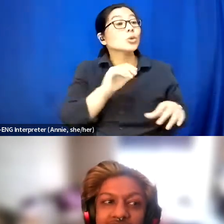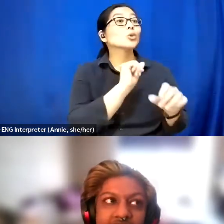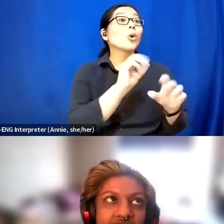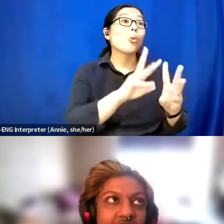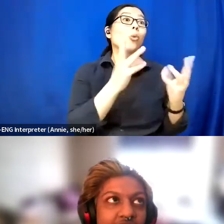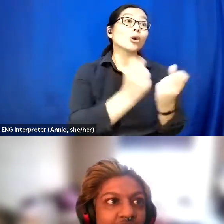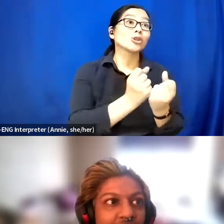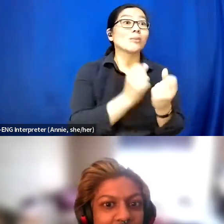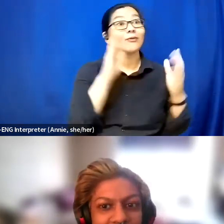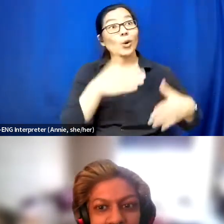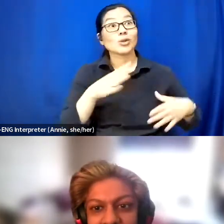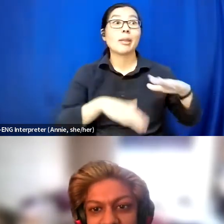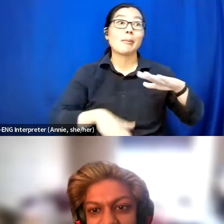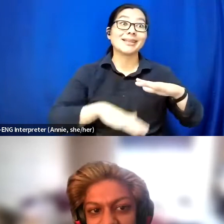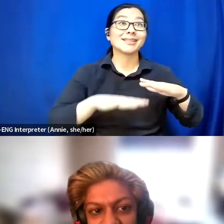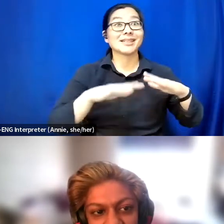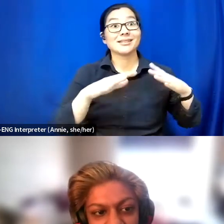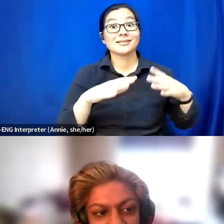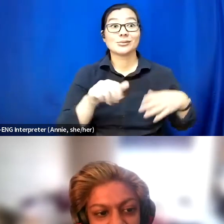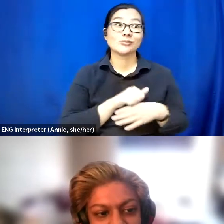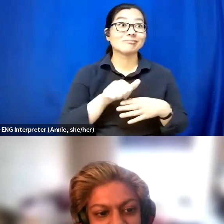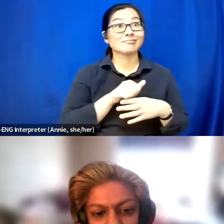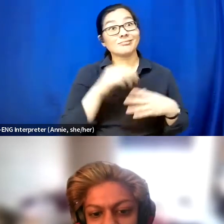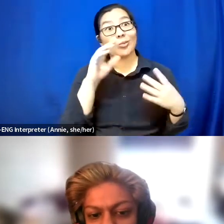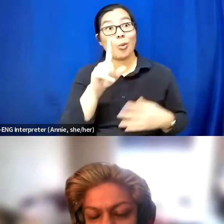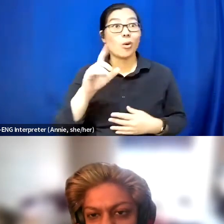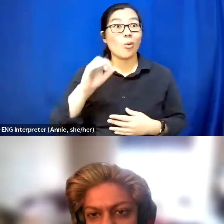And sometimes I go into them thinking oh,